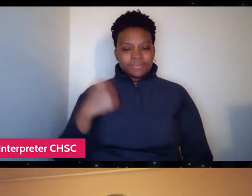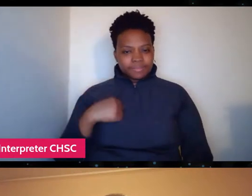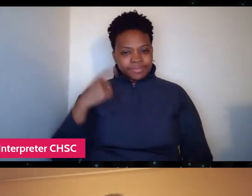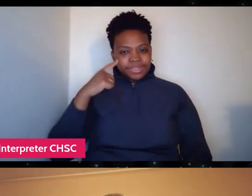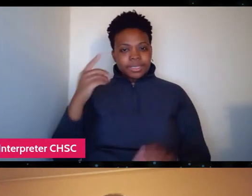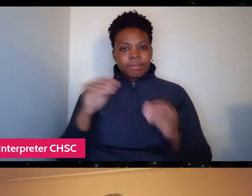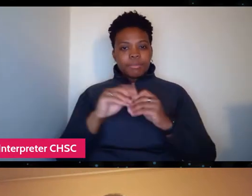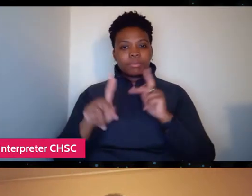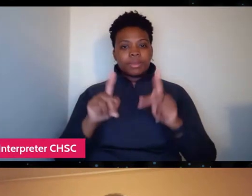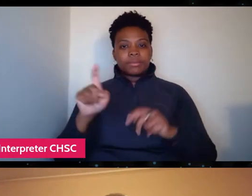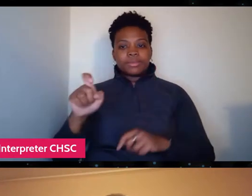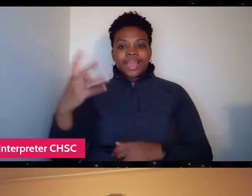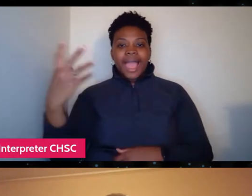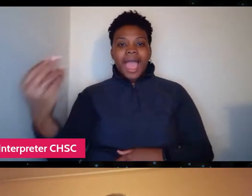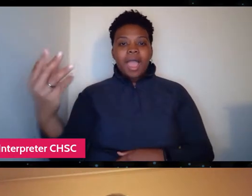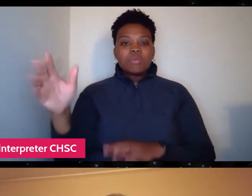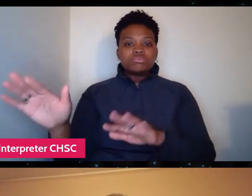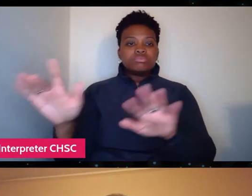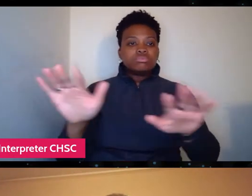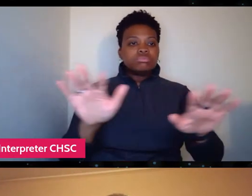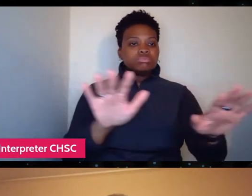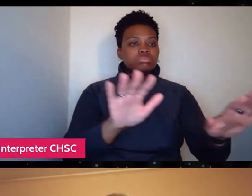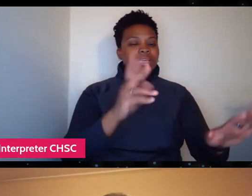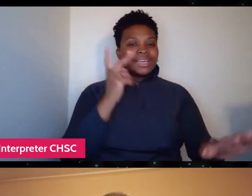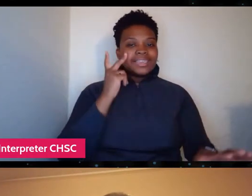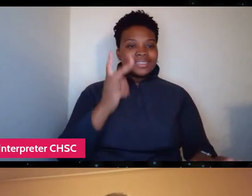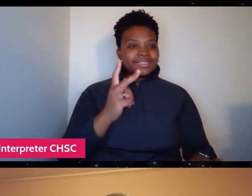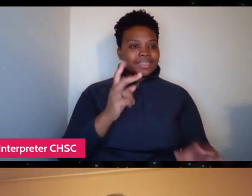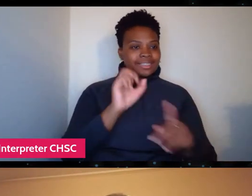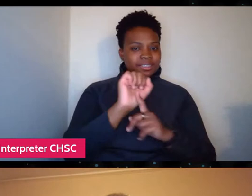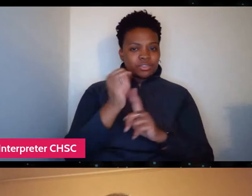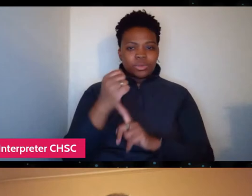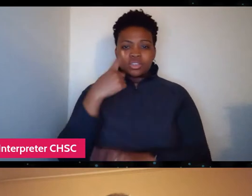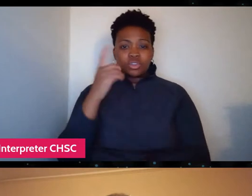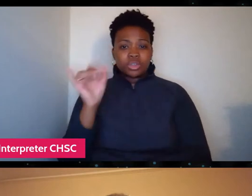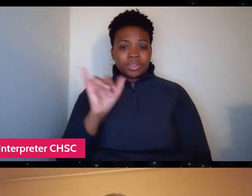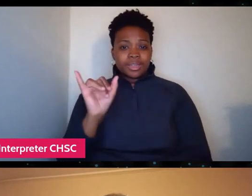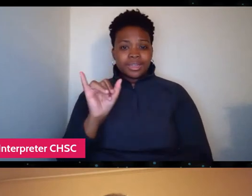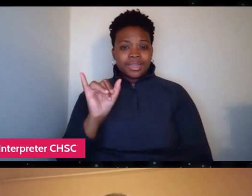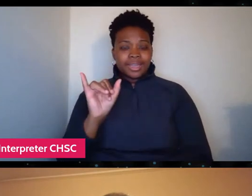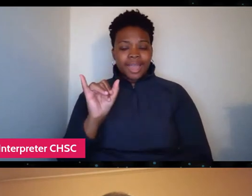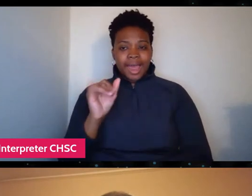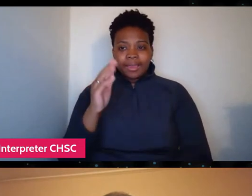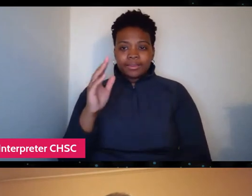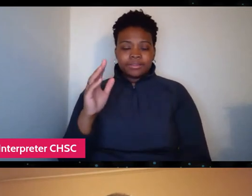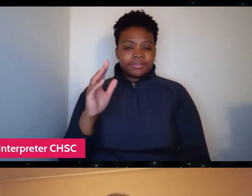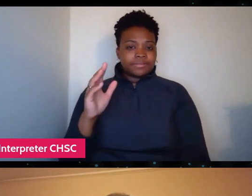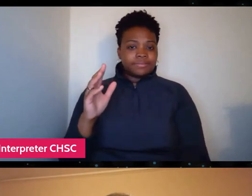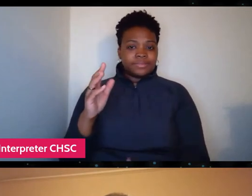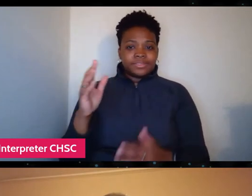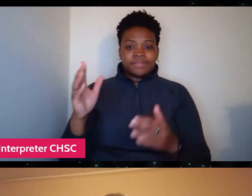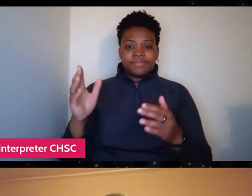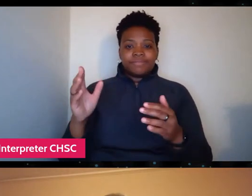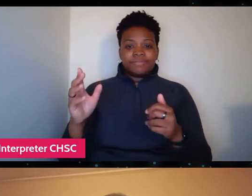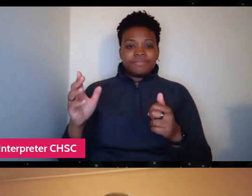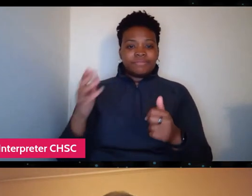and actually see what this situation looks like on the front lines and pull somebody who's been there and seen it first hand.